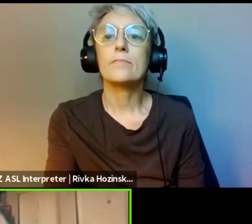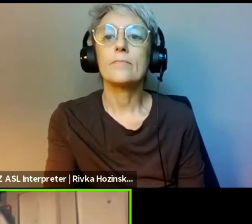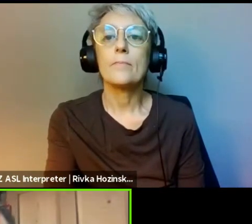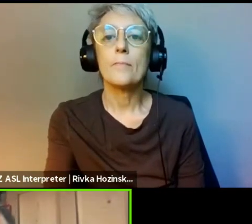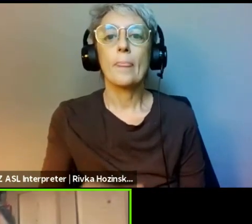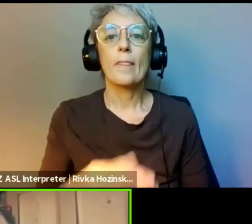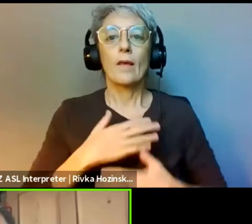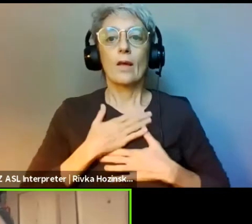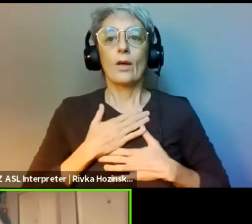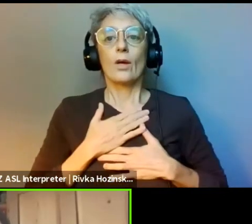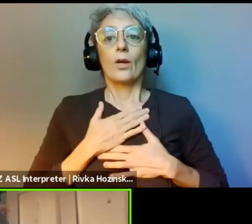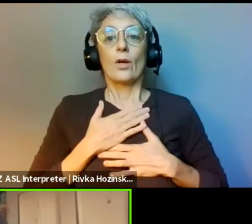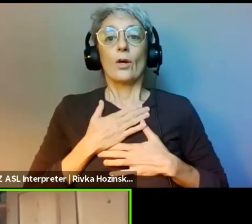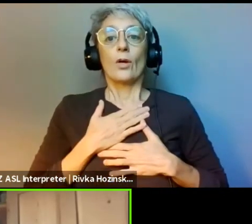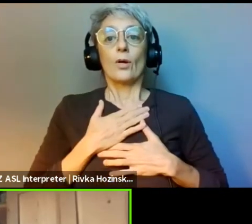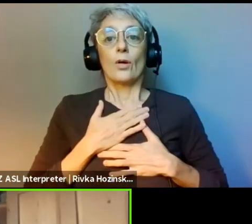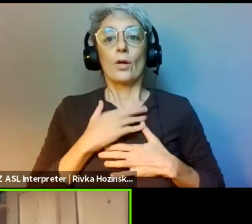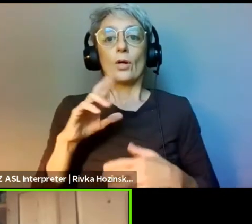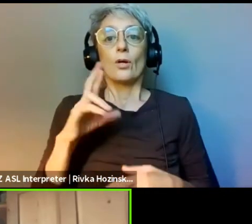Thank you for all you have left for us, ancestors.